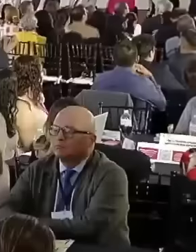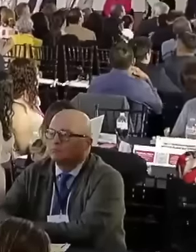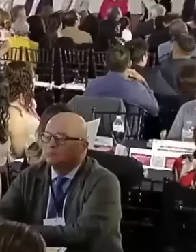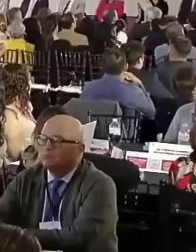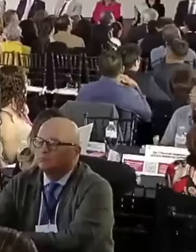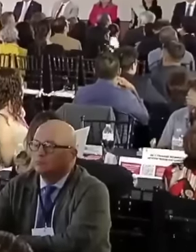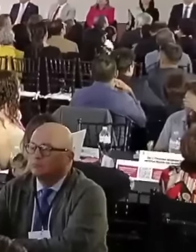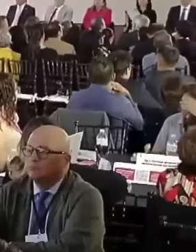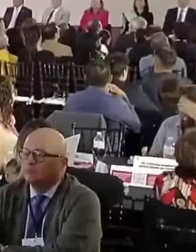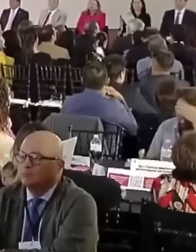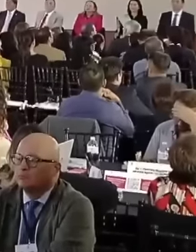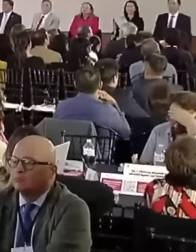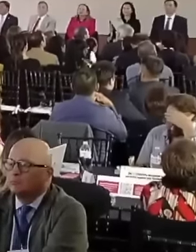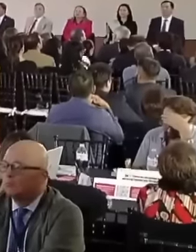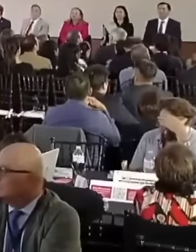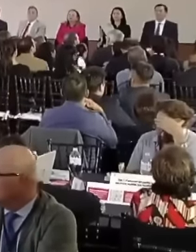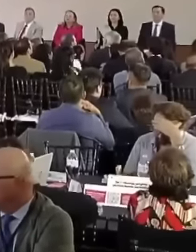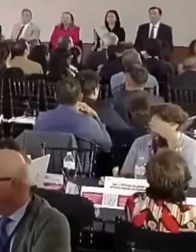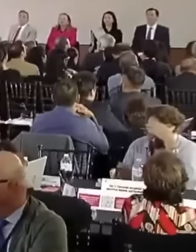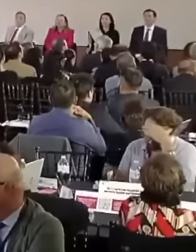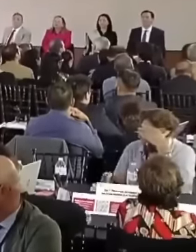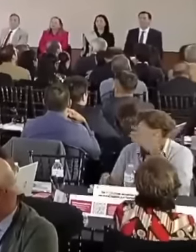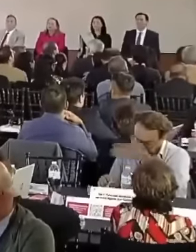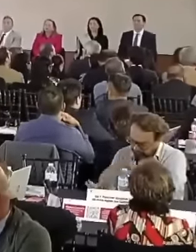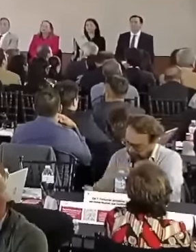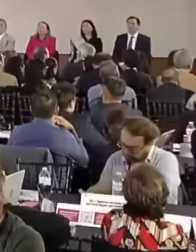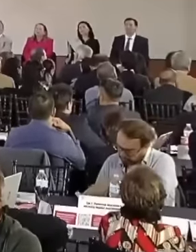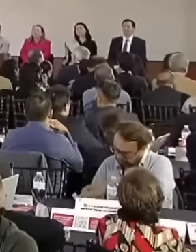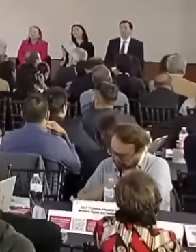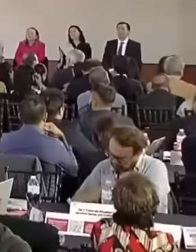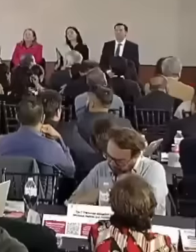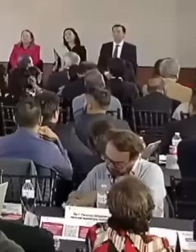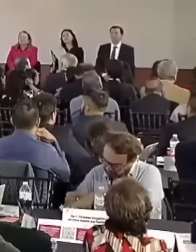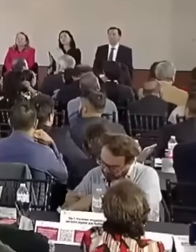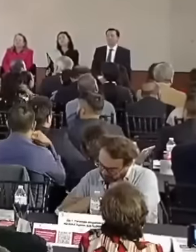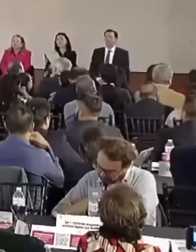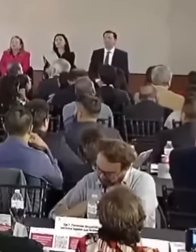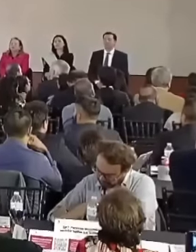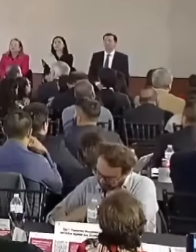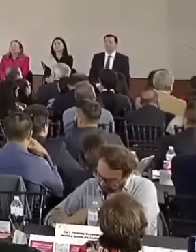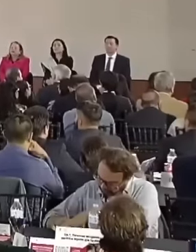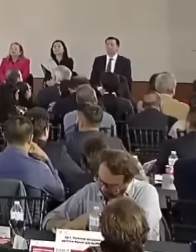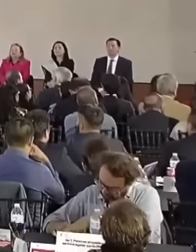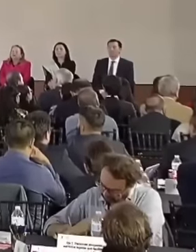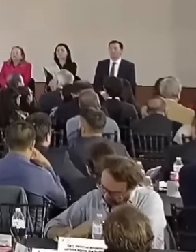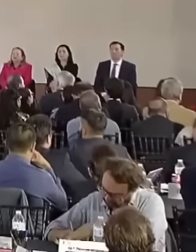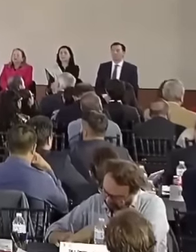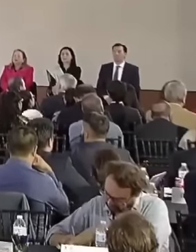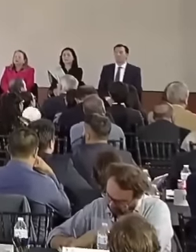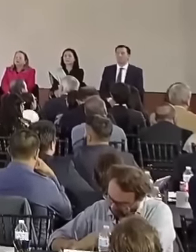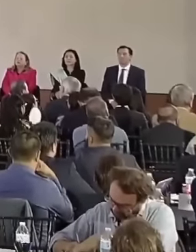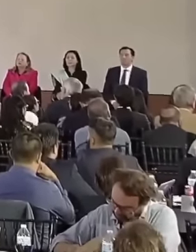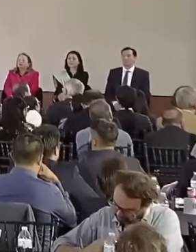in solidarity strike uh ask the president about this issue because what this resource is looking for is a